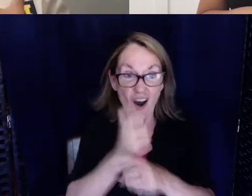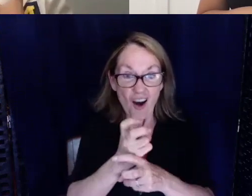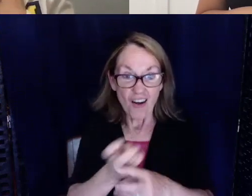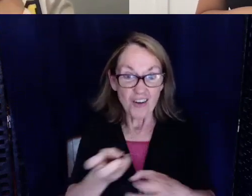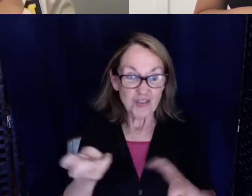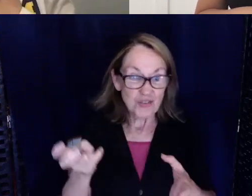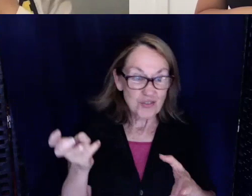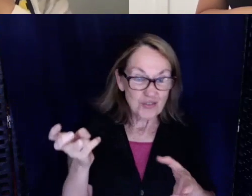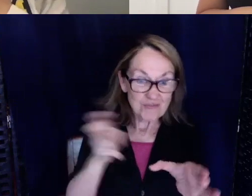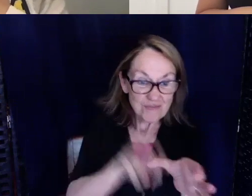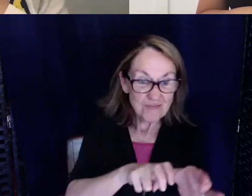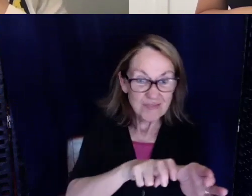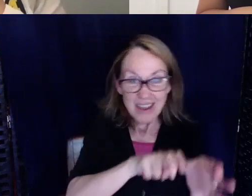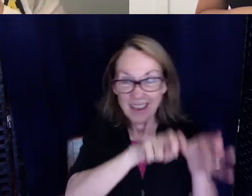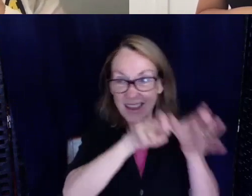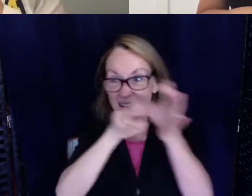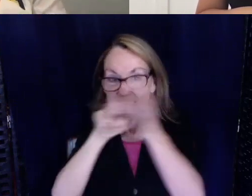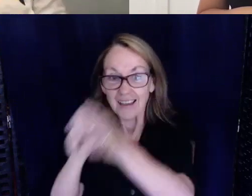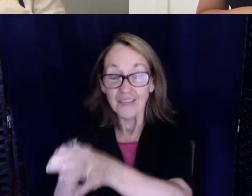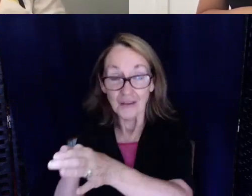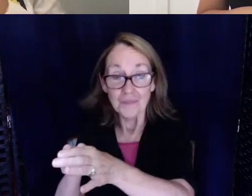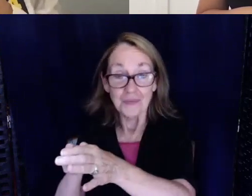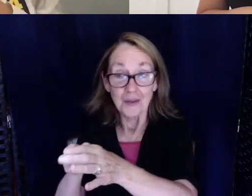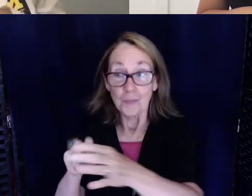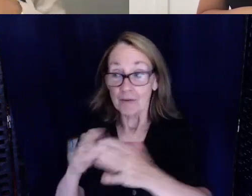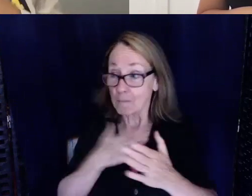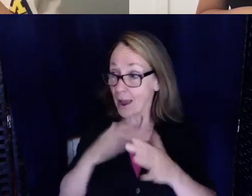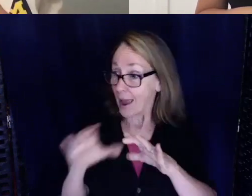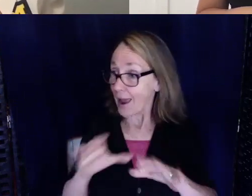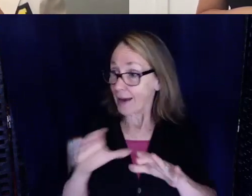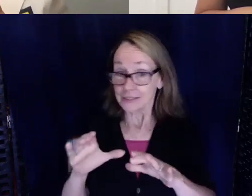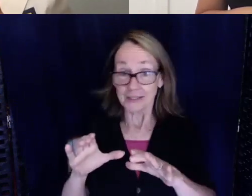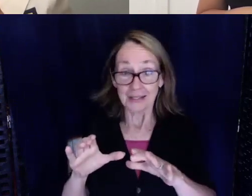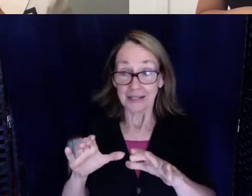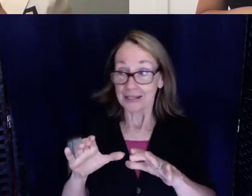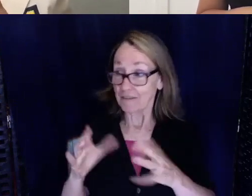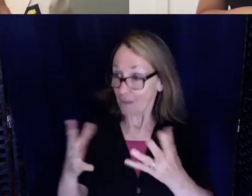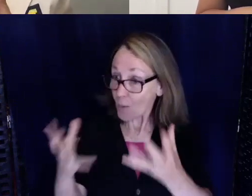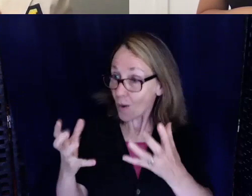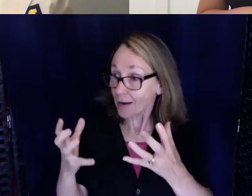but if it's my passion down the line then I'm gonna go for it. Yes.